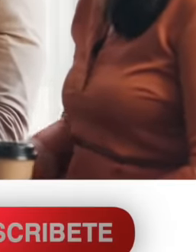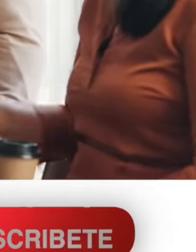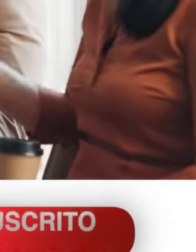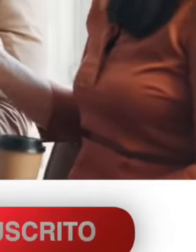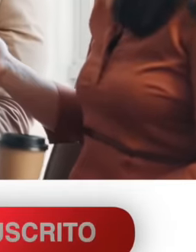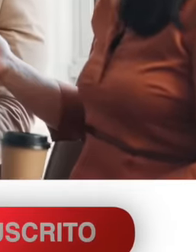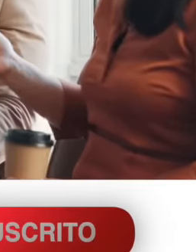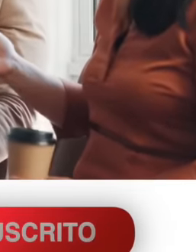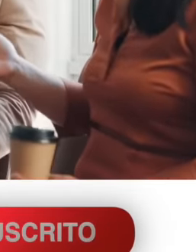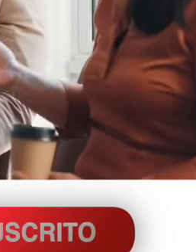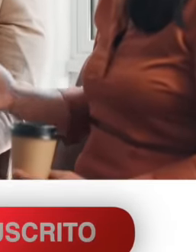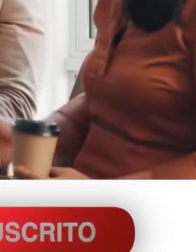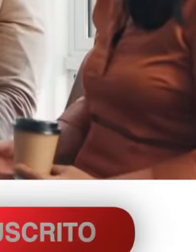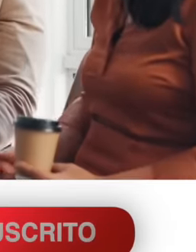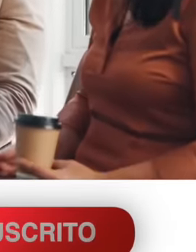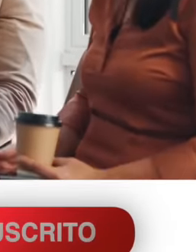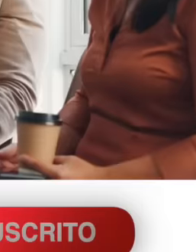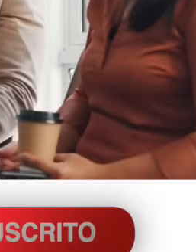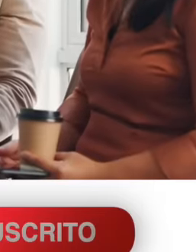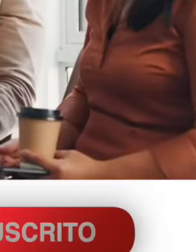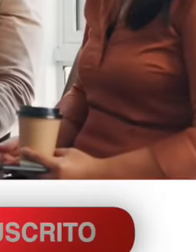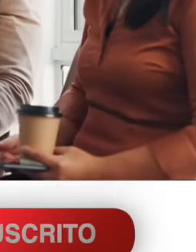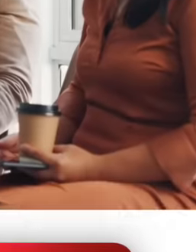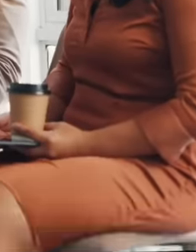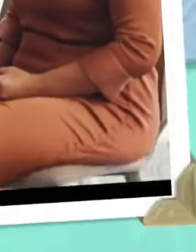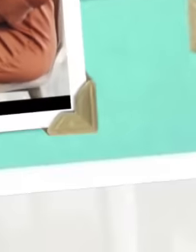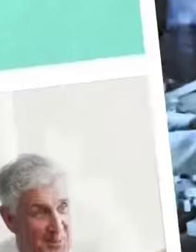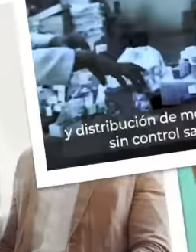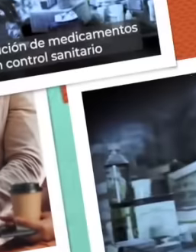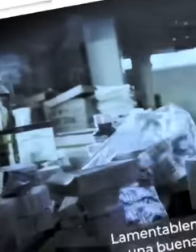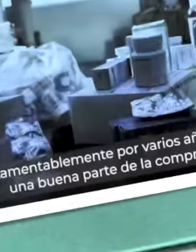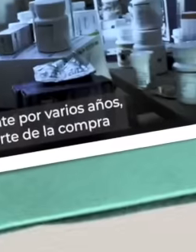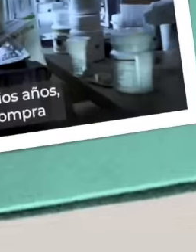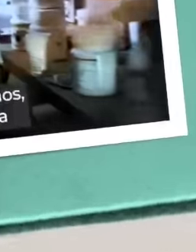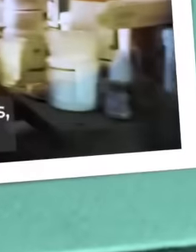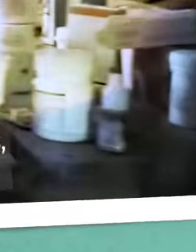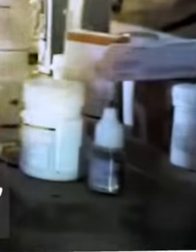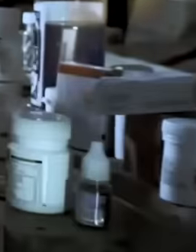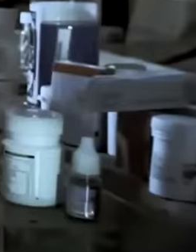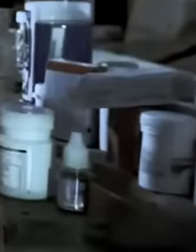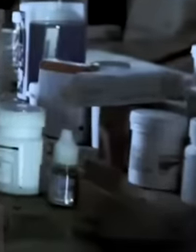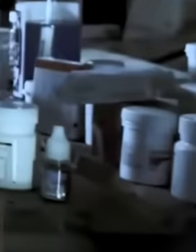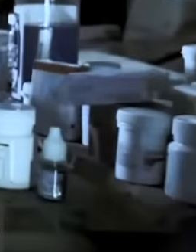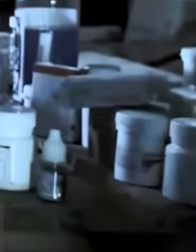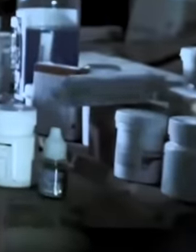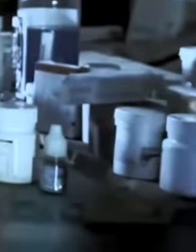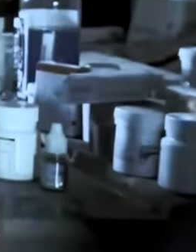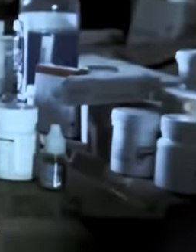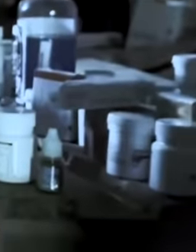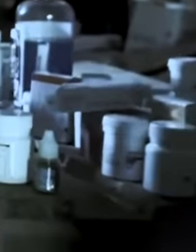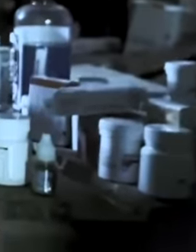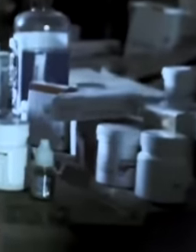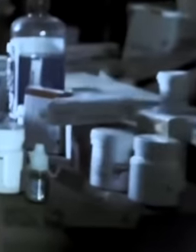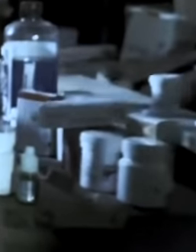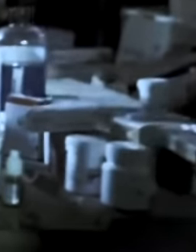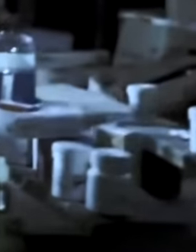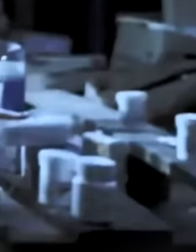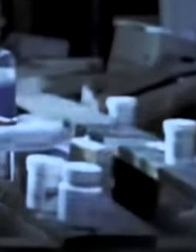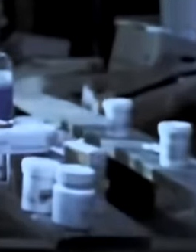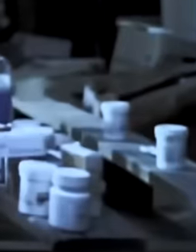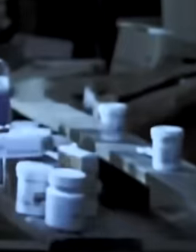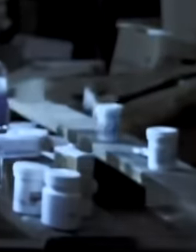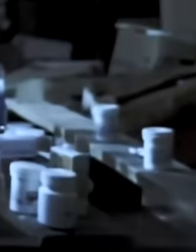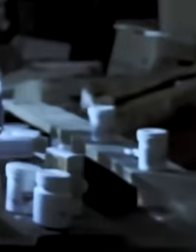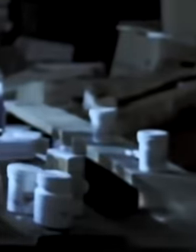Mexico Unfortunately for several years a good part of the purchase and distribution of